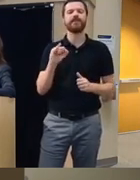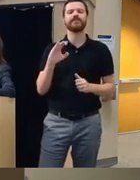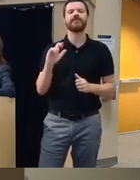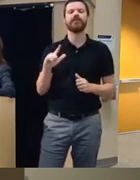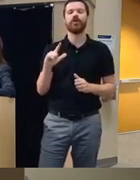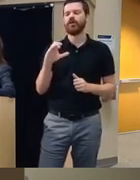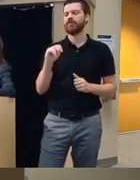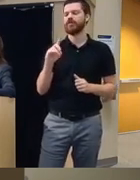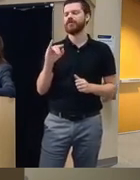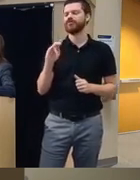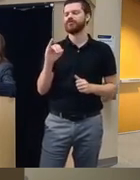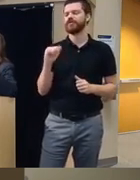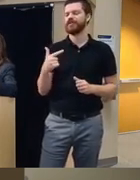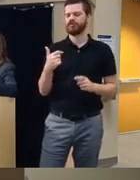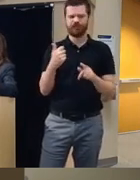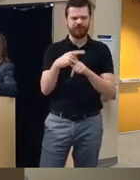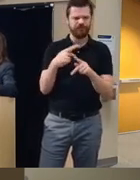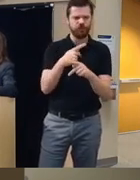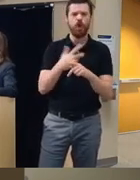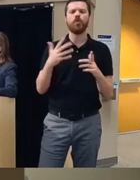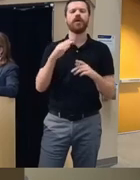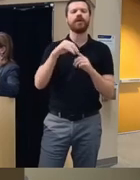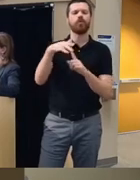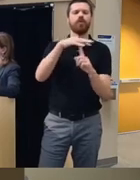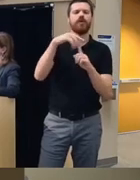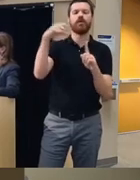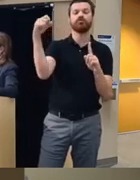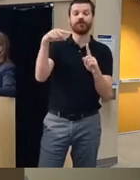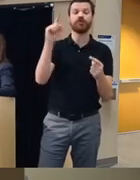what they've paired up in their environment that triggers them to use and continue using